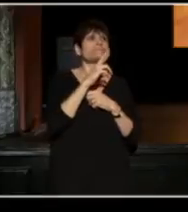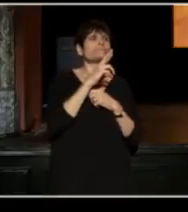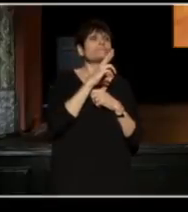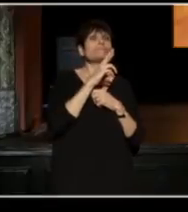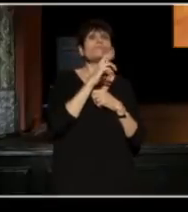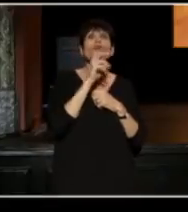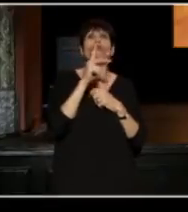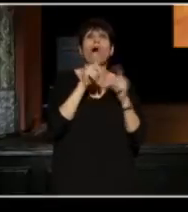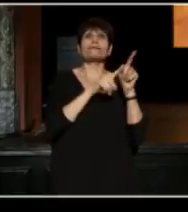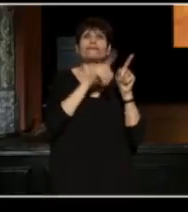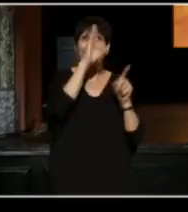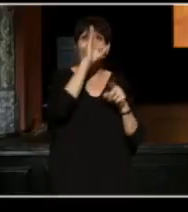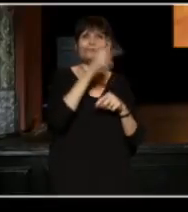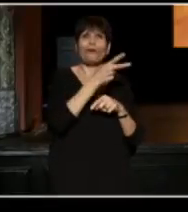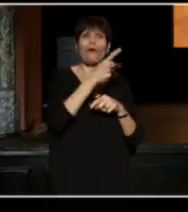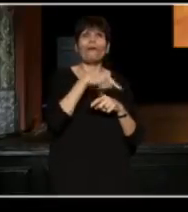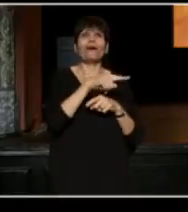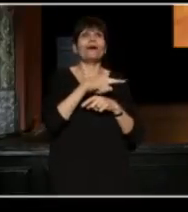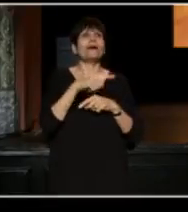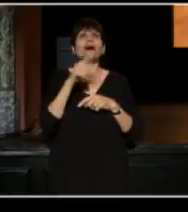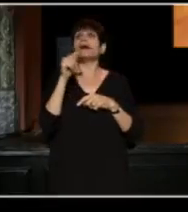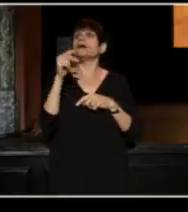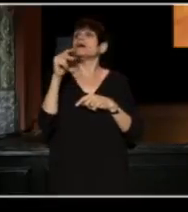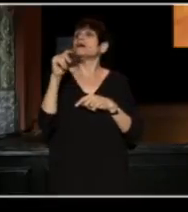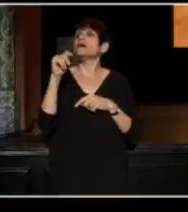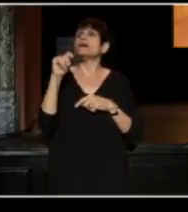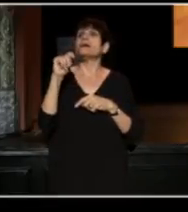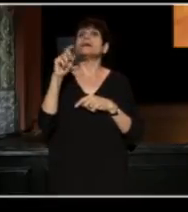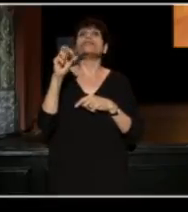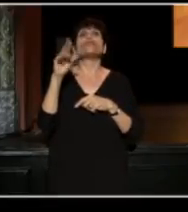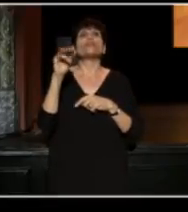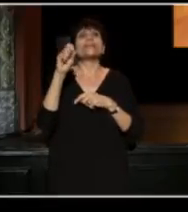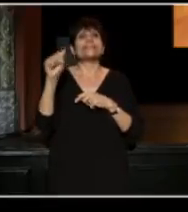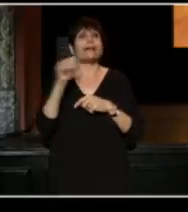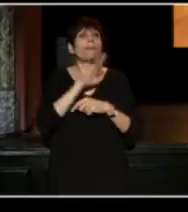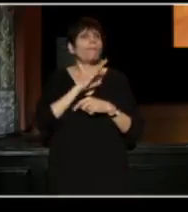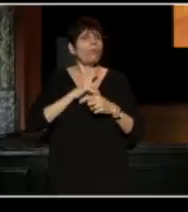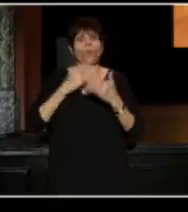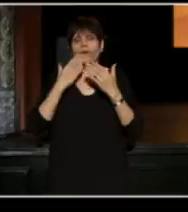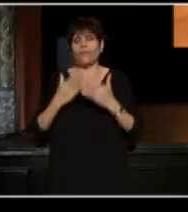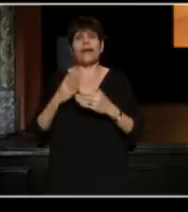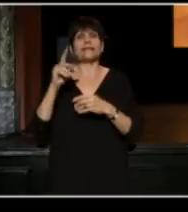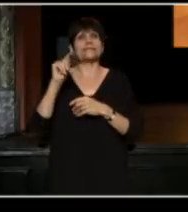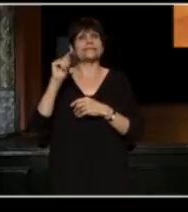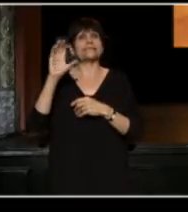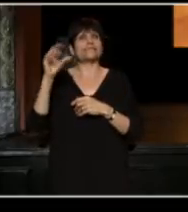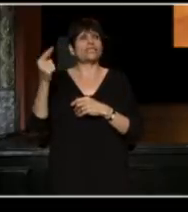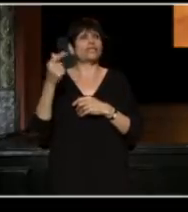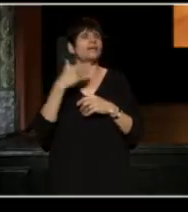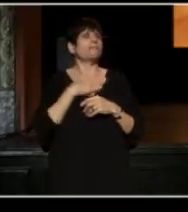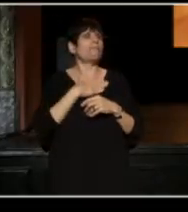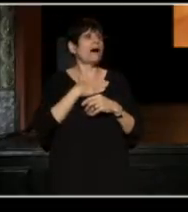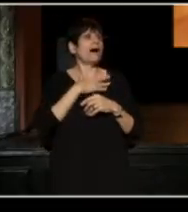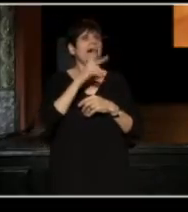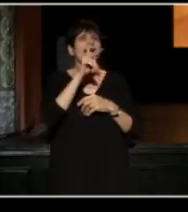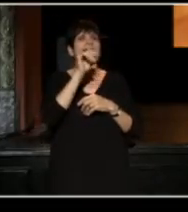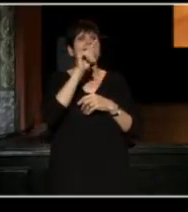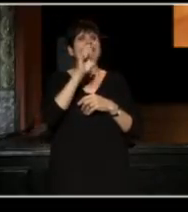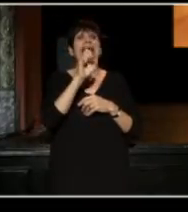Thank you Teresa, the Board. I like to give a shout out to my dear friend Kate Lipuma, who was not only a Trustee of TCG,